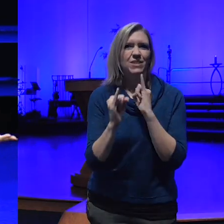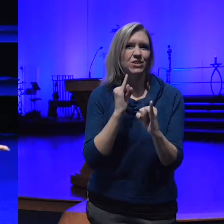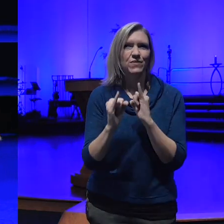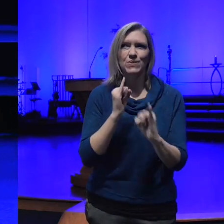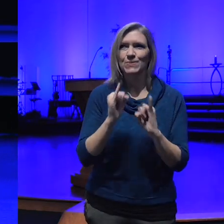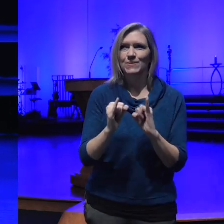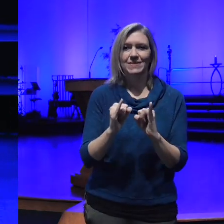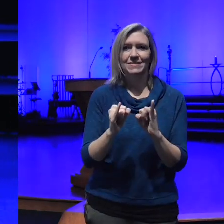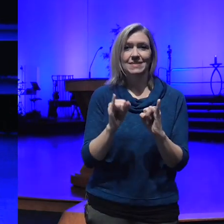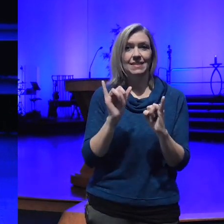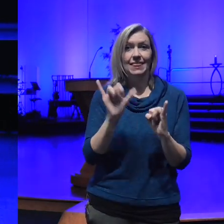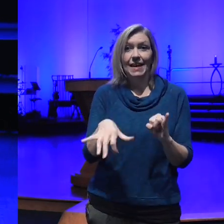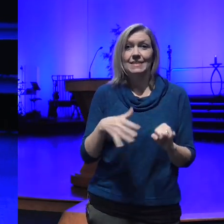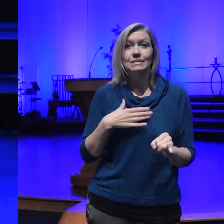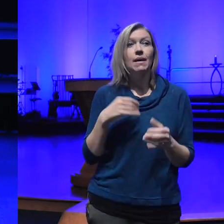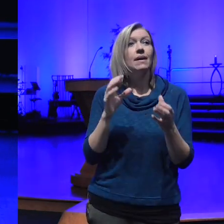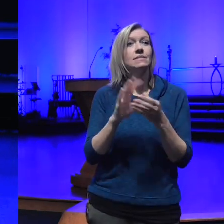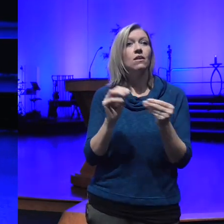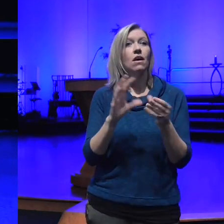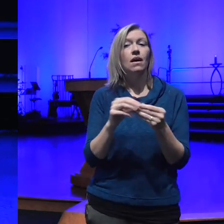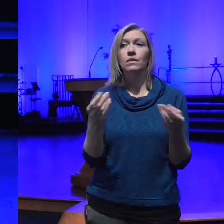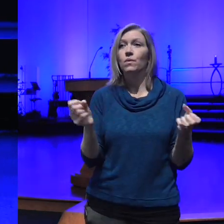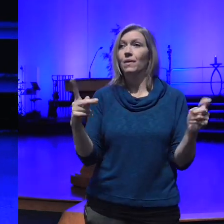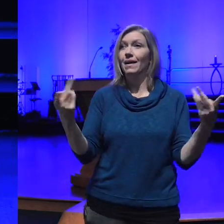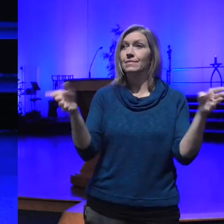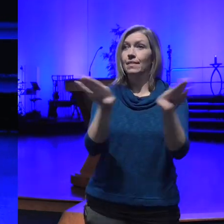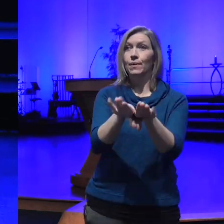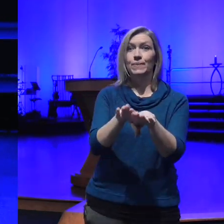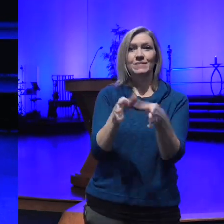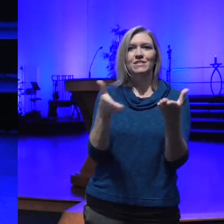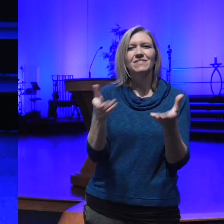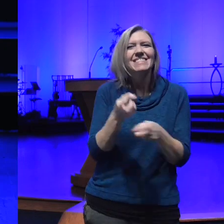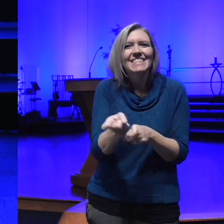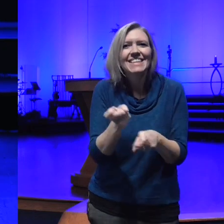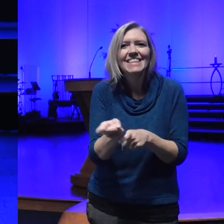my talk I'm done now let's stick the offering no I'm just kidding um we could have really uh